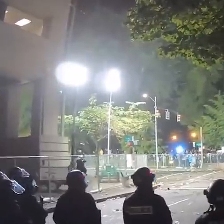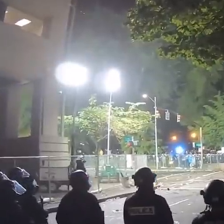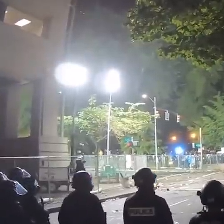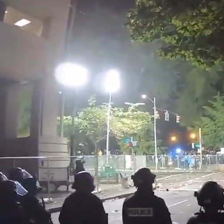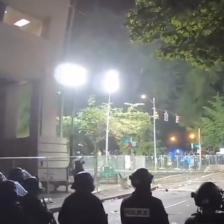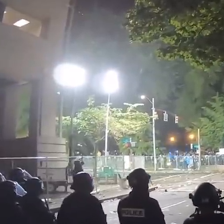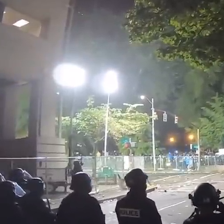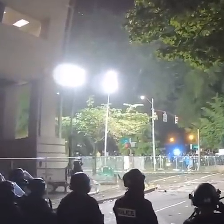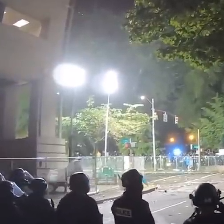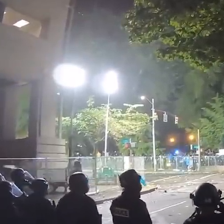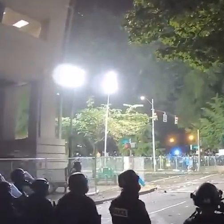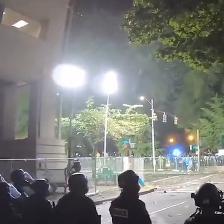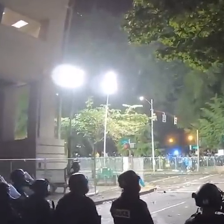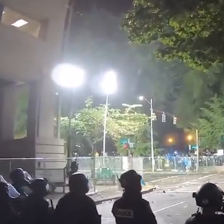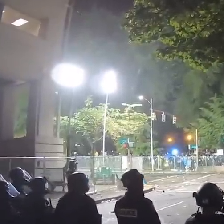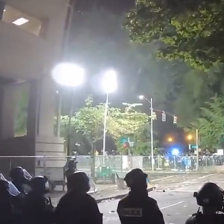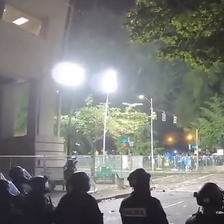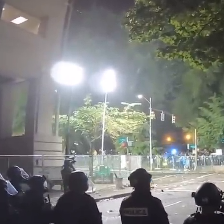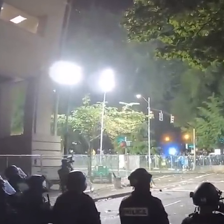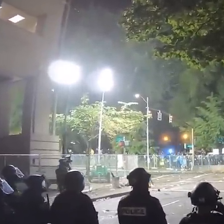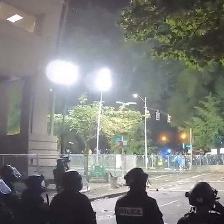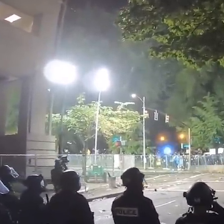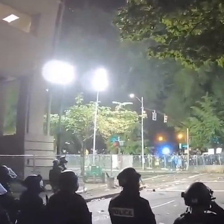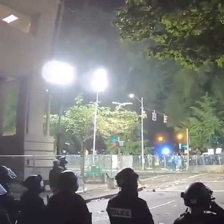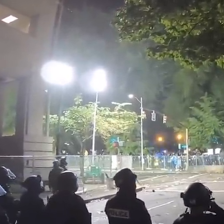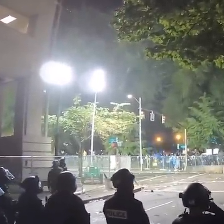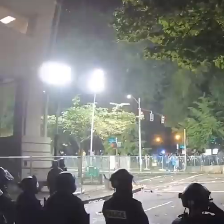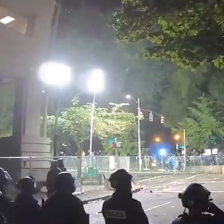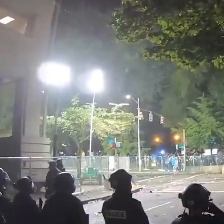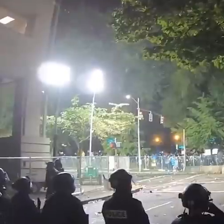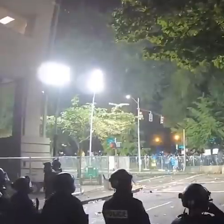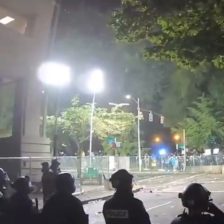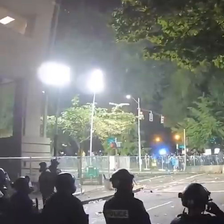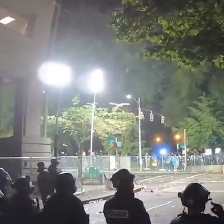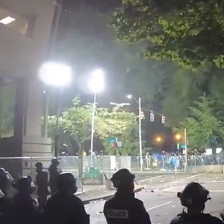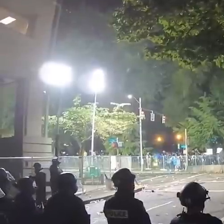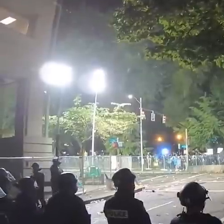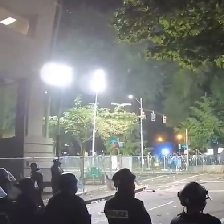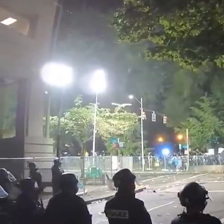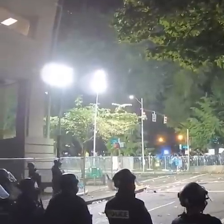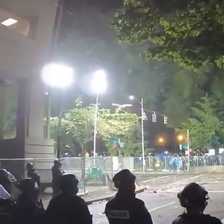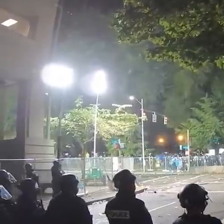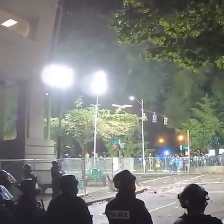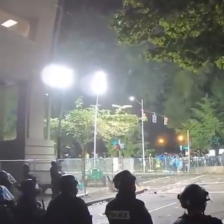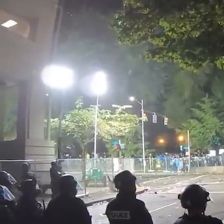of the volume of projectiles that we were having thrown at officers at this point.